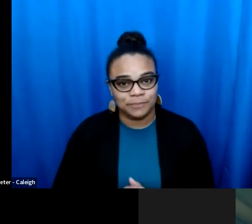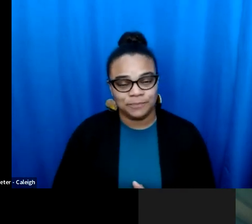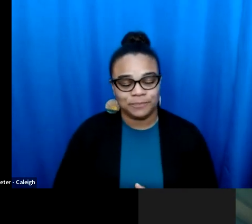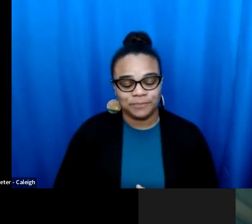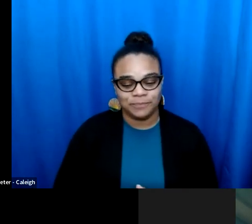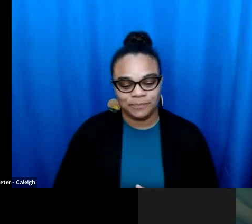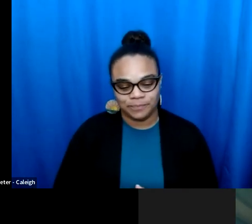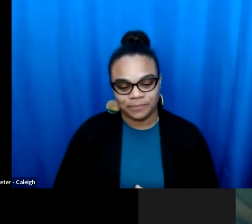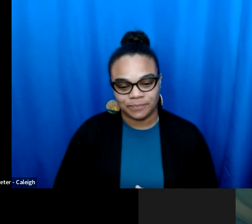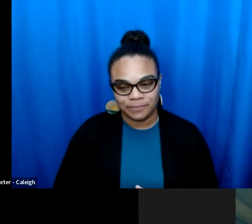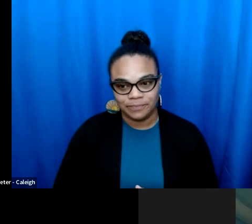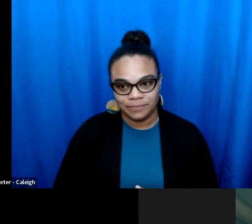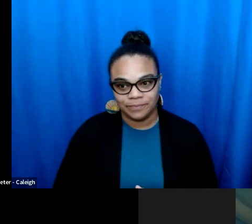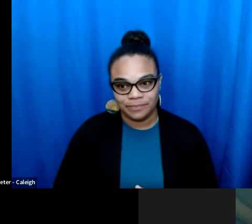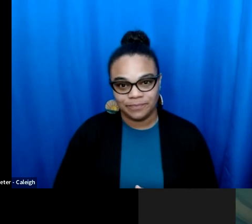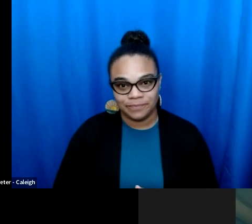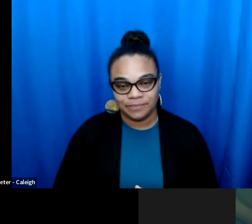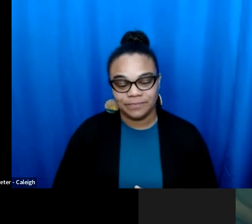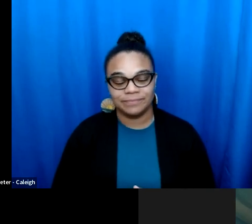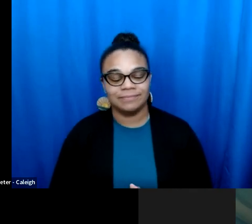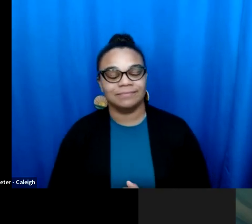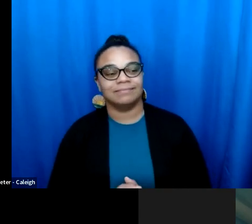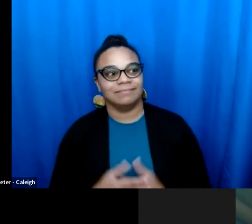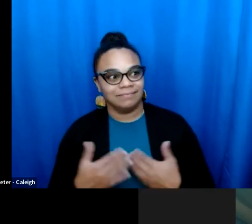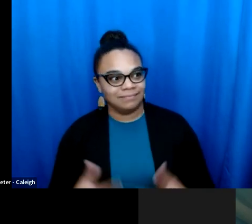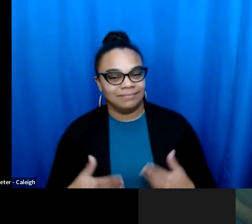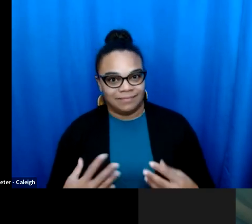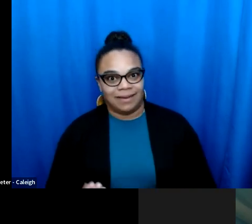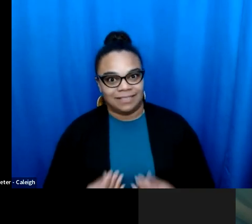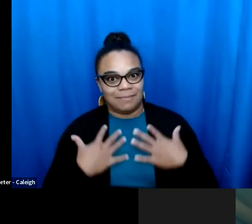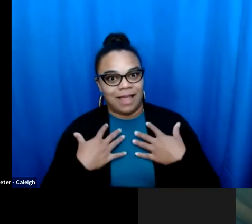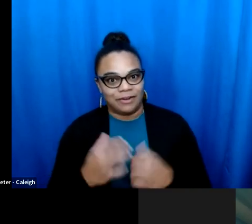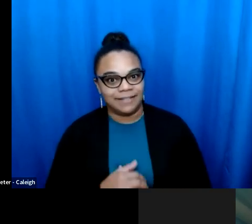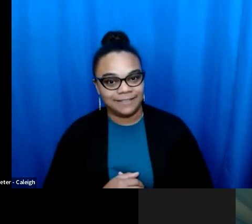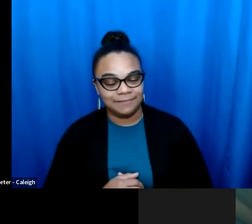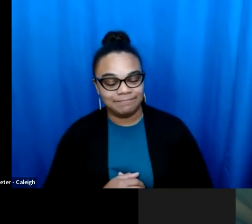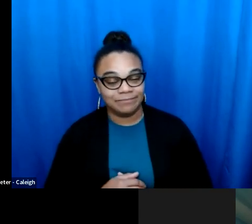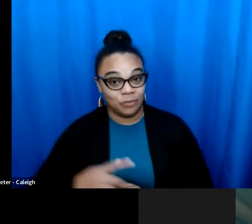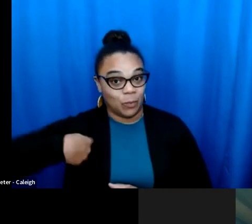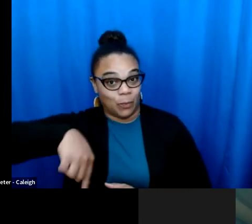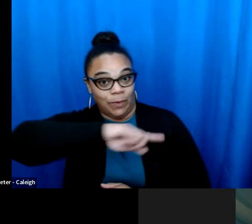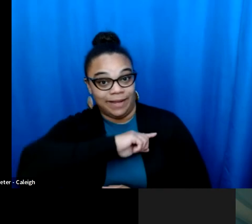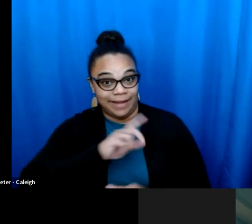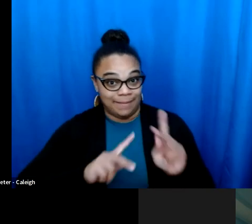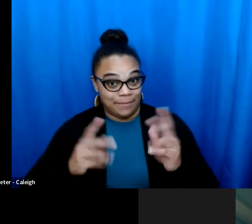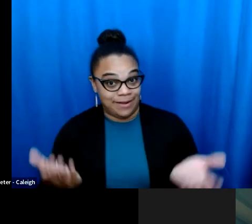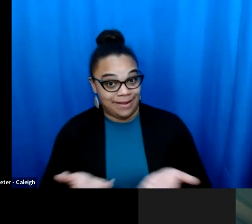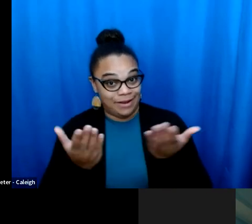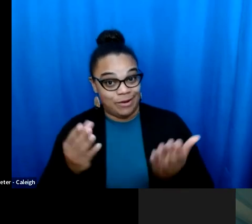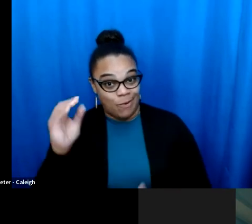What other battles are you and folks fighting in Kansas related to our civil liberties, and some of right is included in it. There are no internal exiles here. >> SANDY: Micah, that is so inspiring and